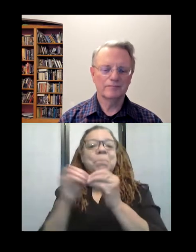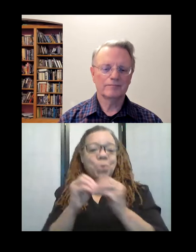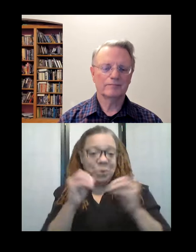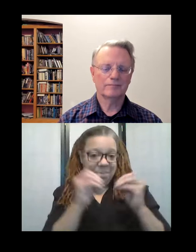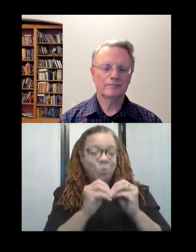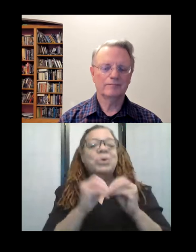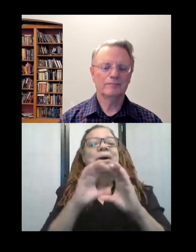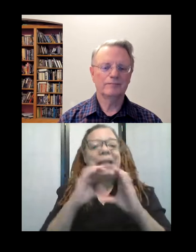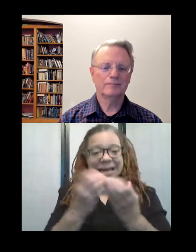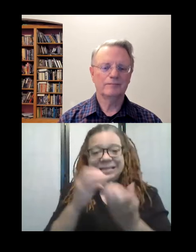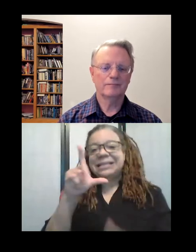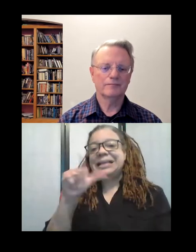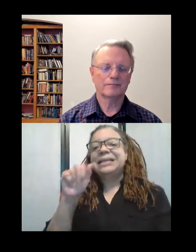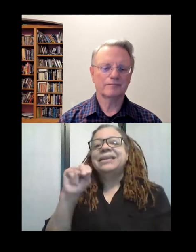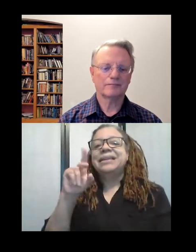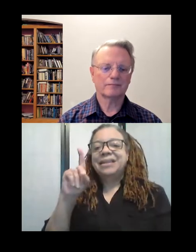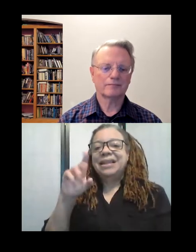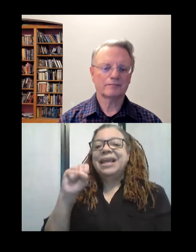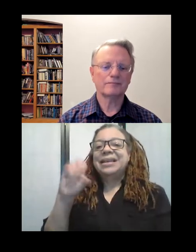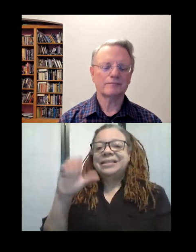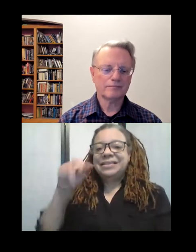and then started using my photography more.